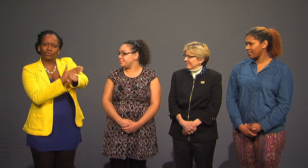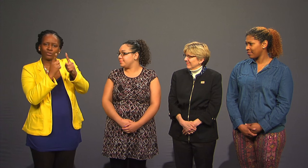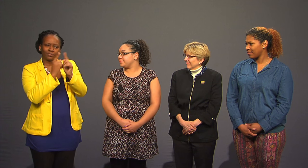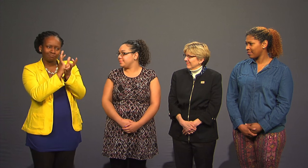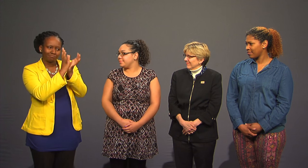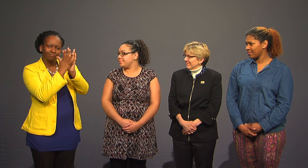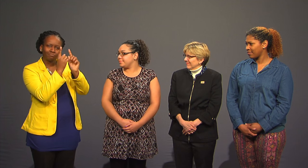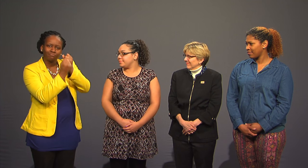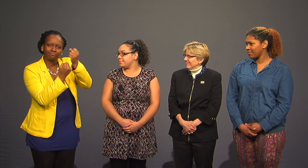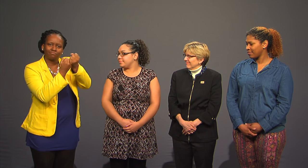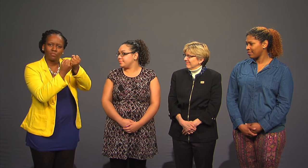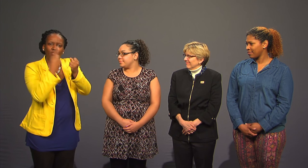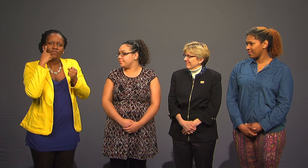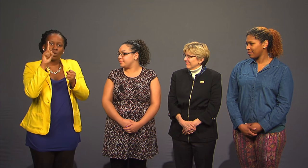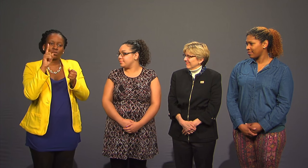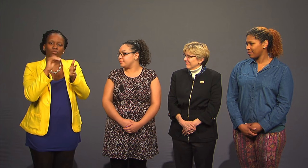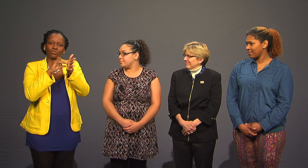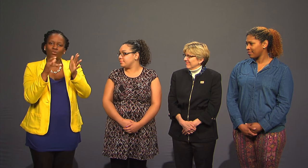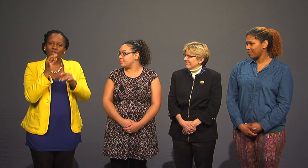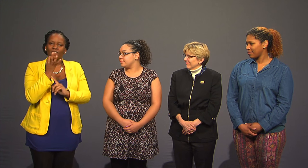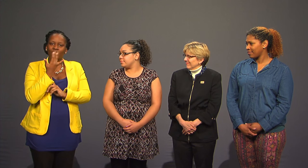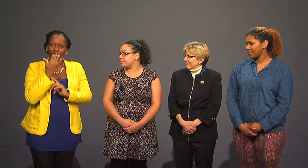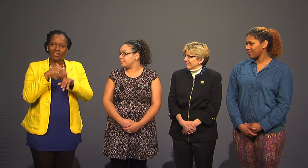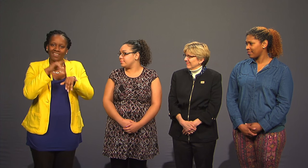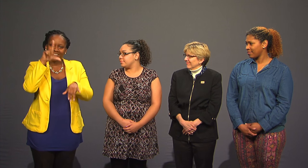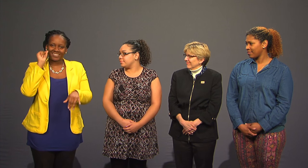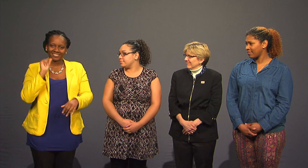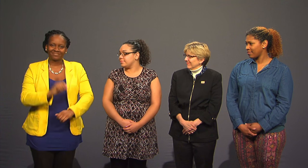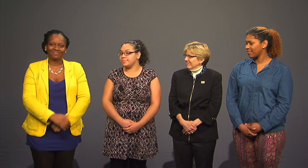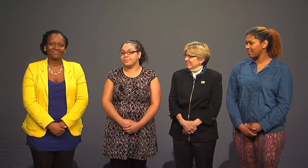our climate and support for students of color at Gallaudet.